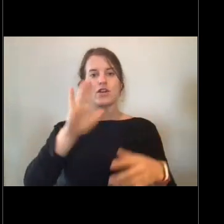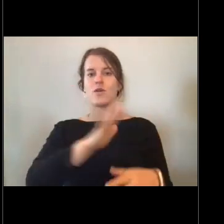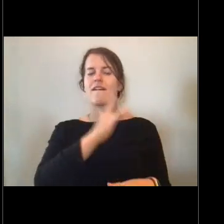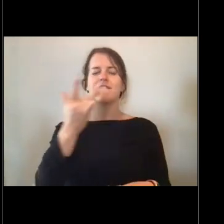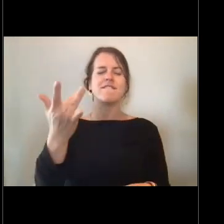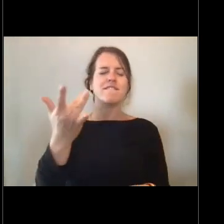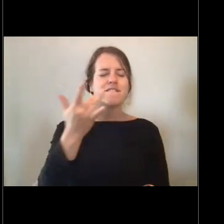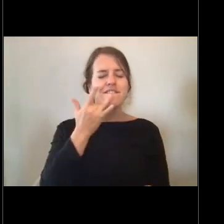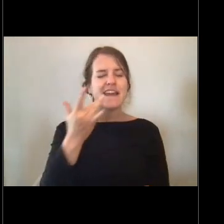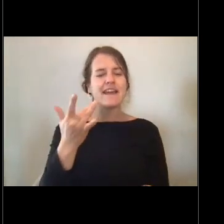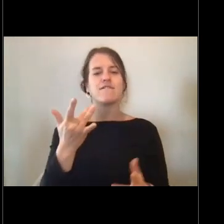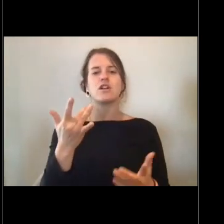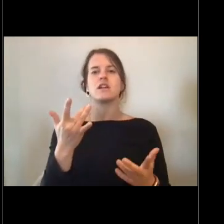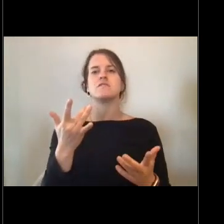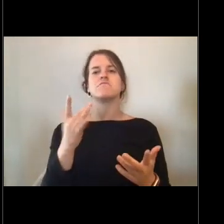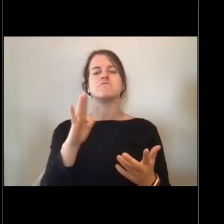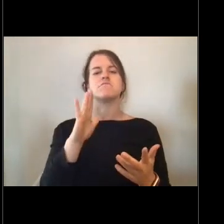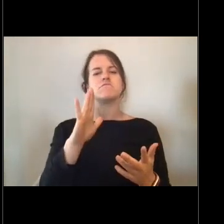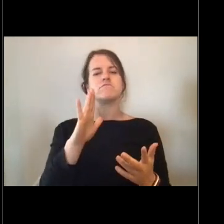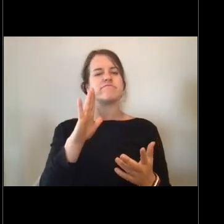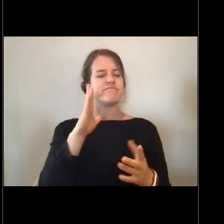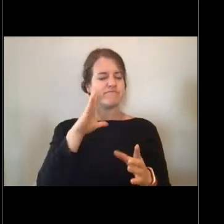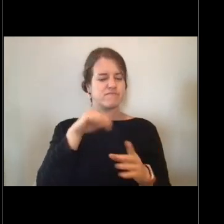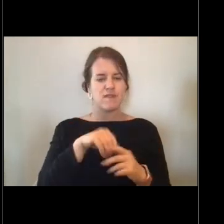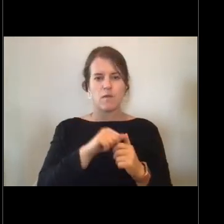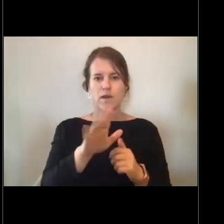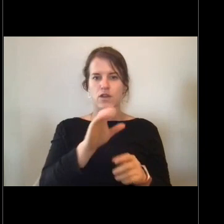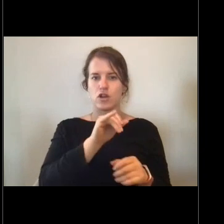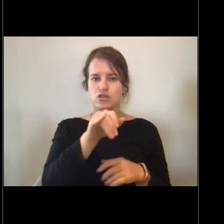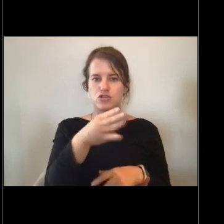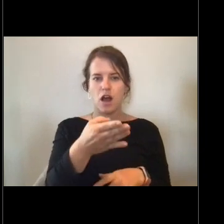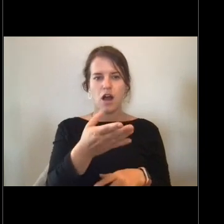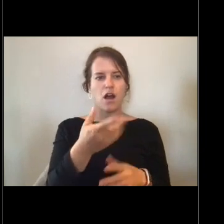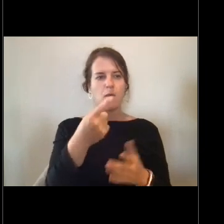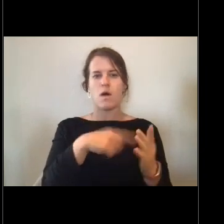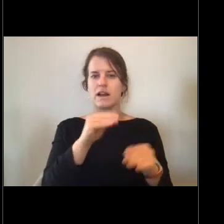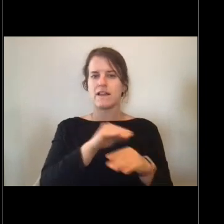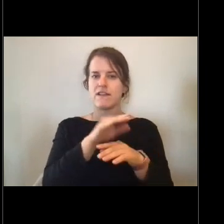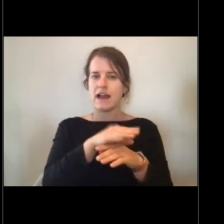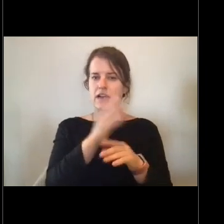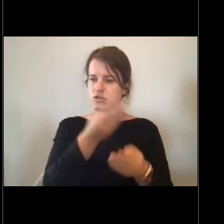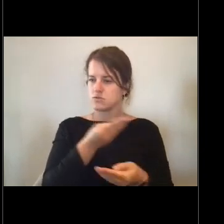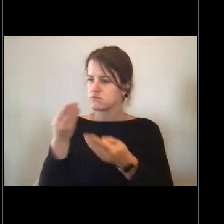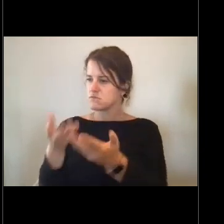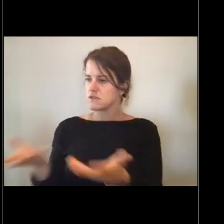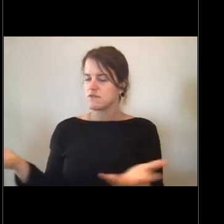of your job and what you advice you'd give to them, what would you say to them?